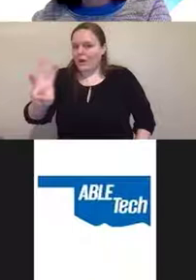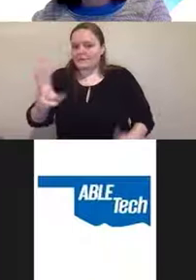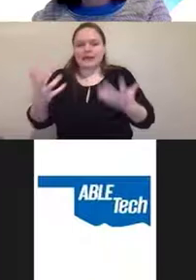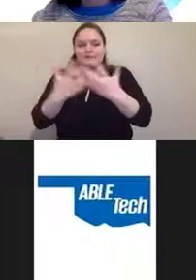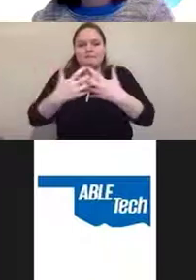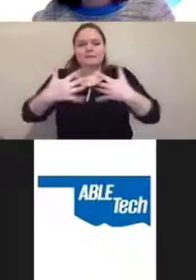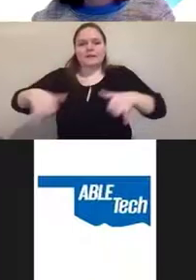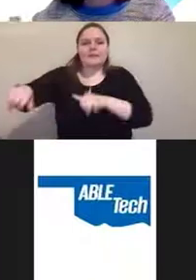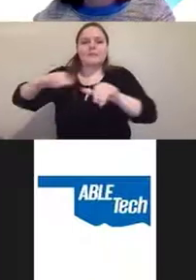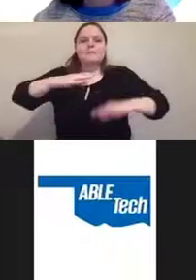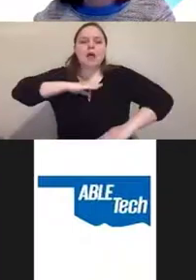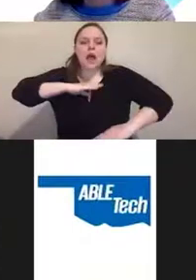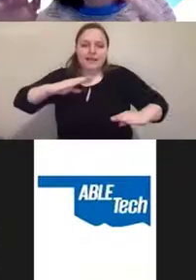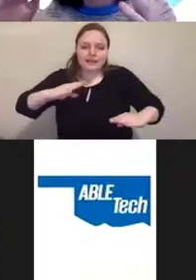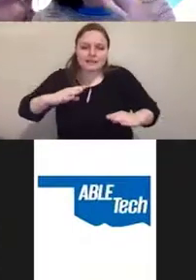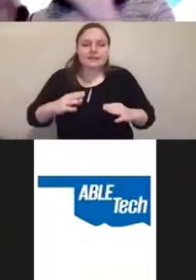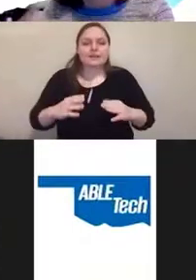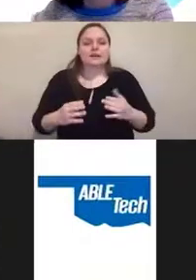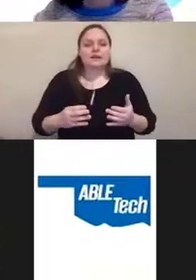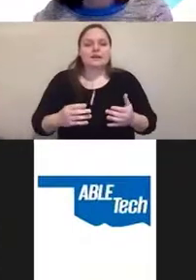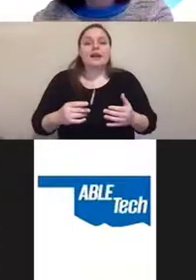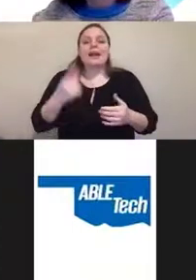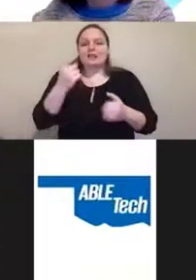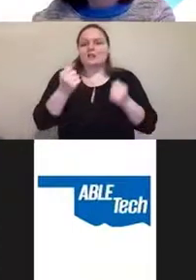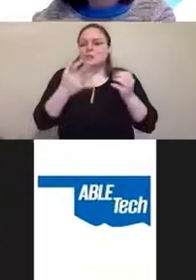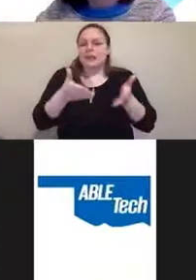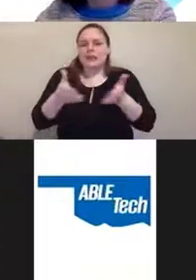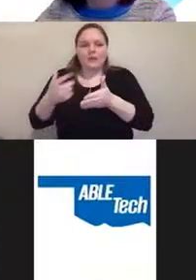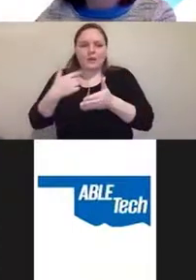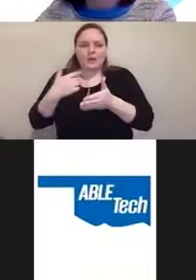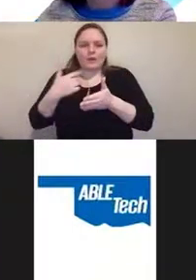And there's a number of ways that I'm gonna review in the next section